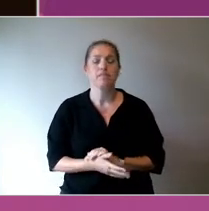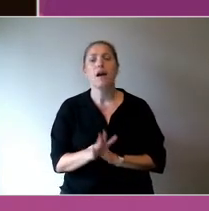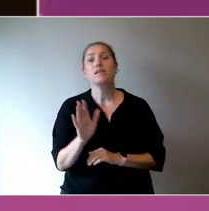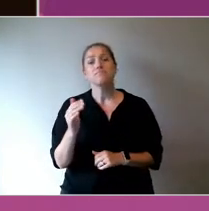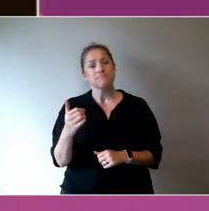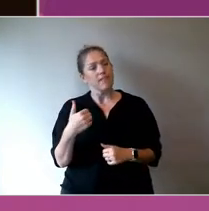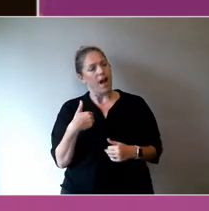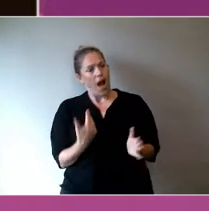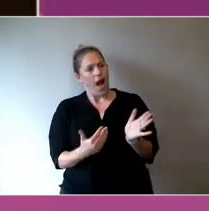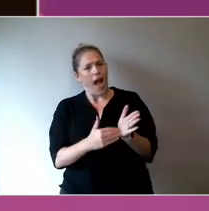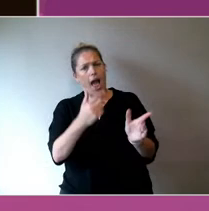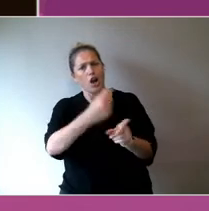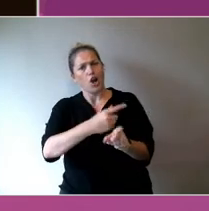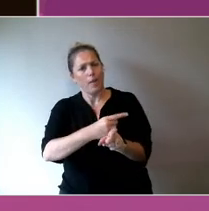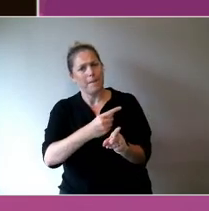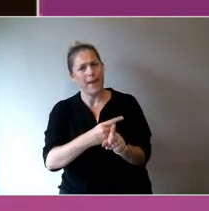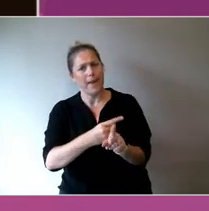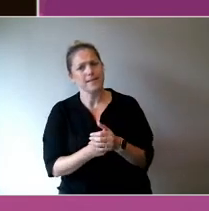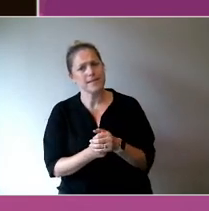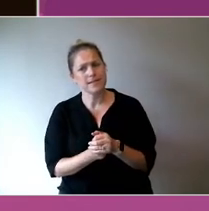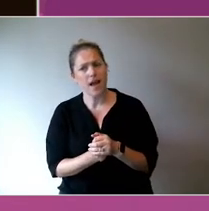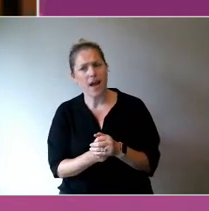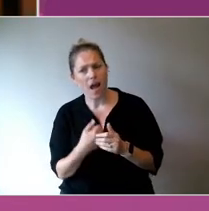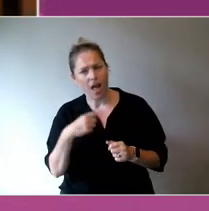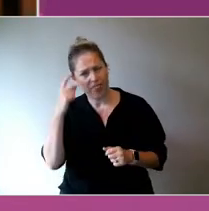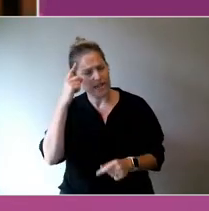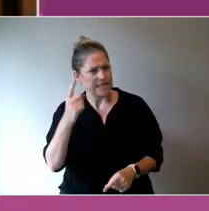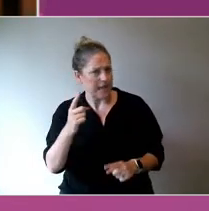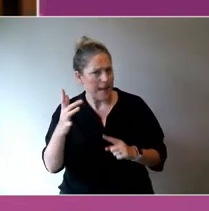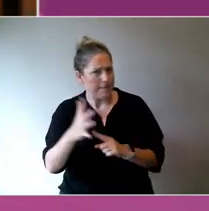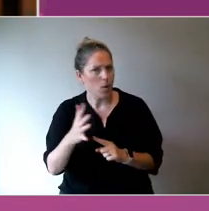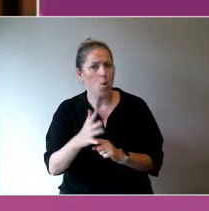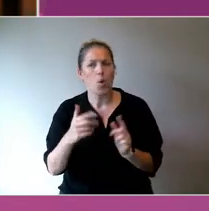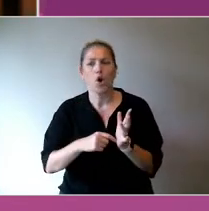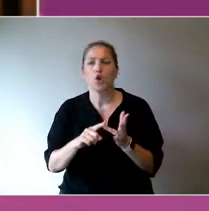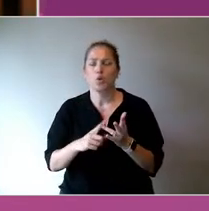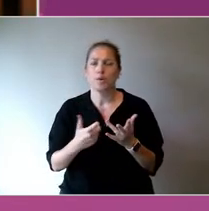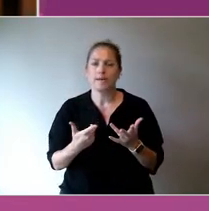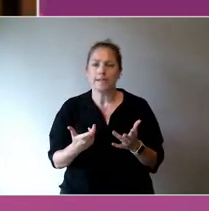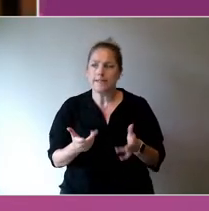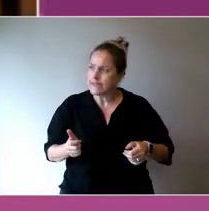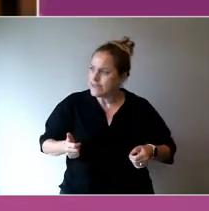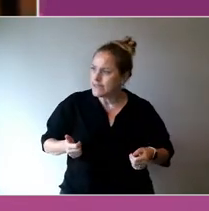In addition to those things, it's important to be proactive as well reactive.